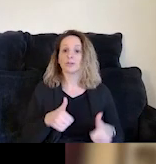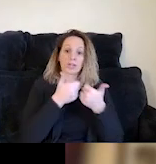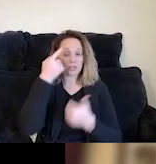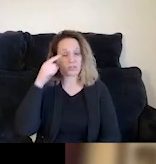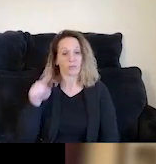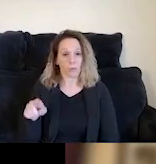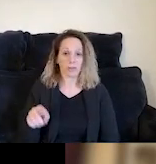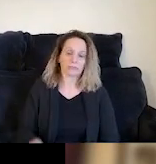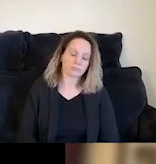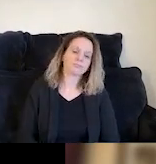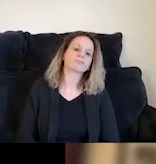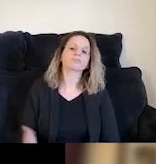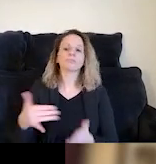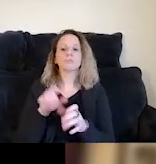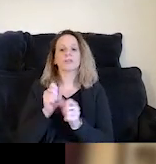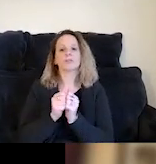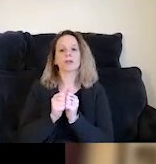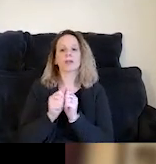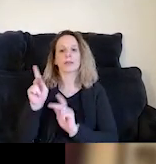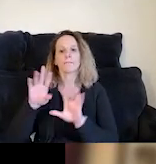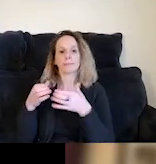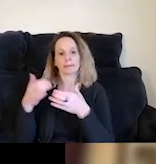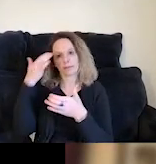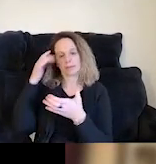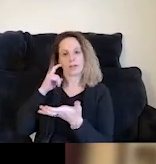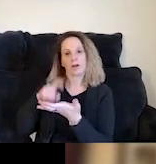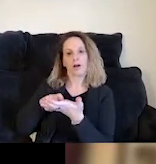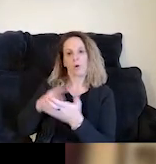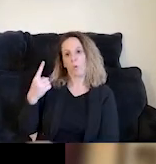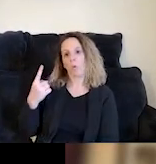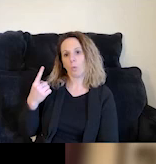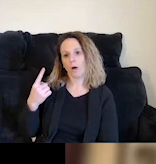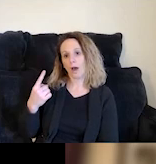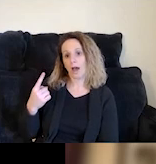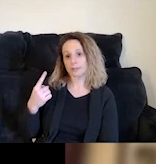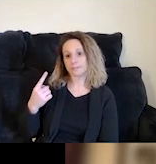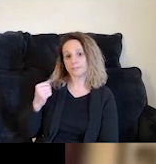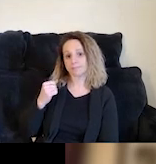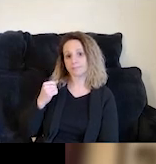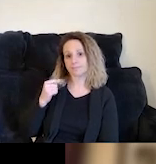And again, working with this population, some of you may recognize that one of the main focuses